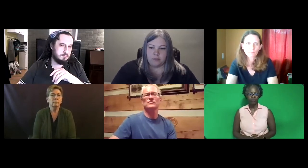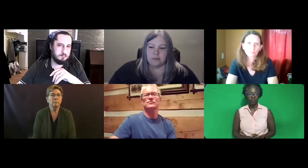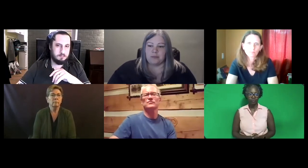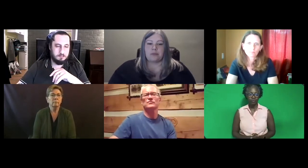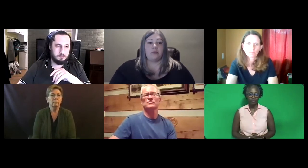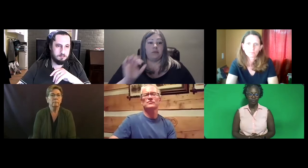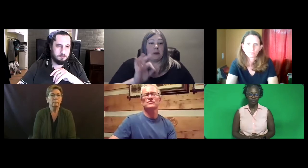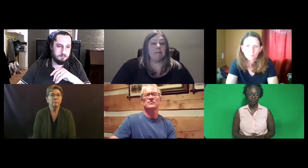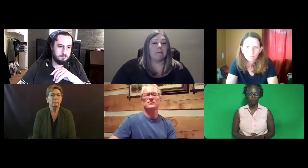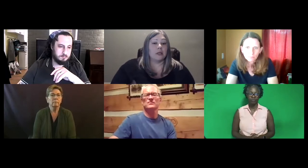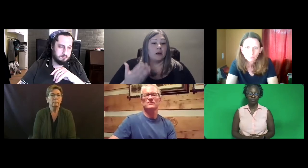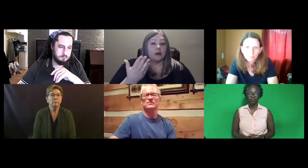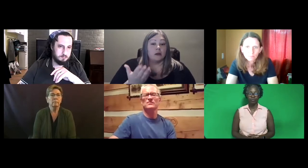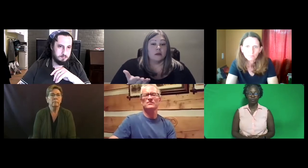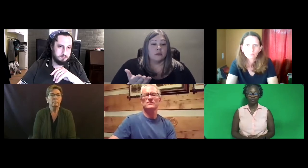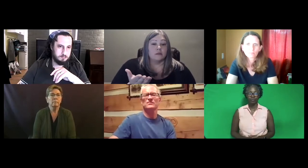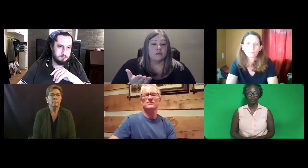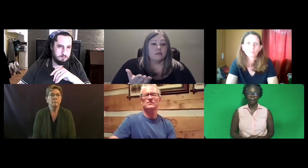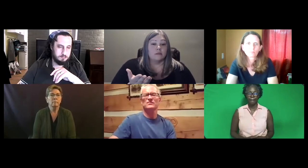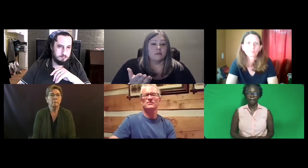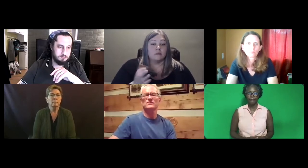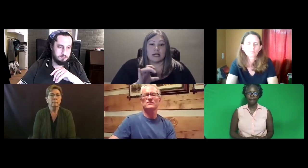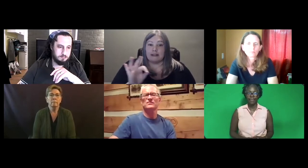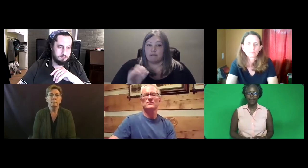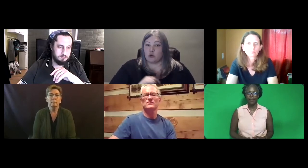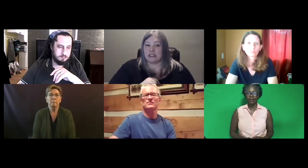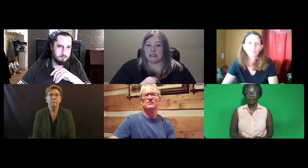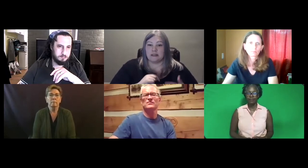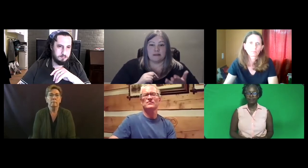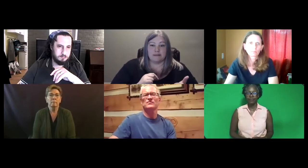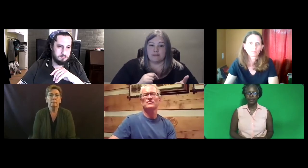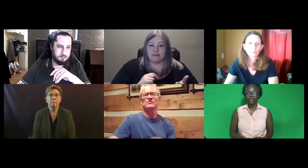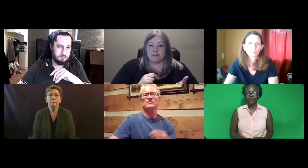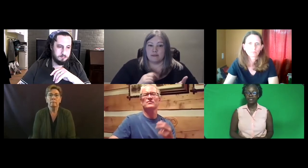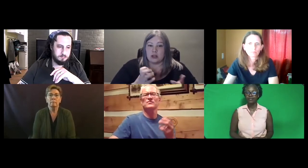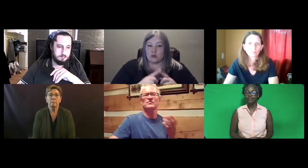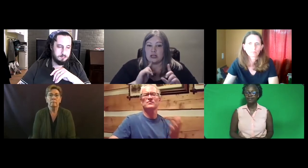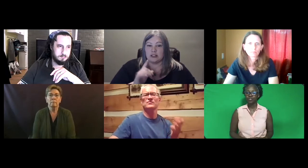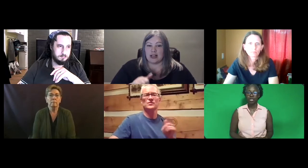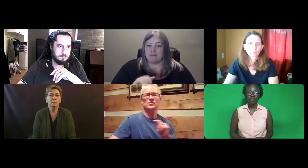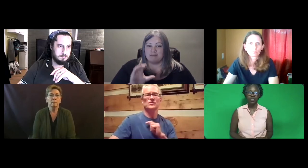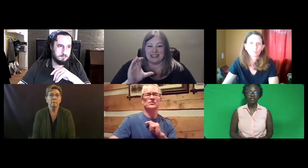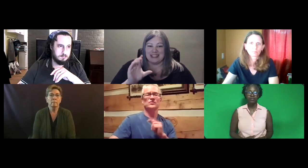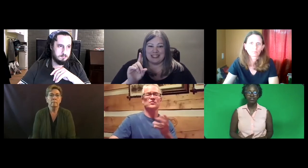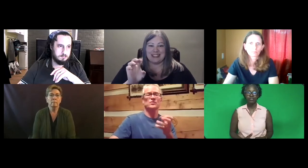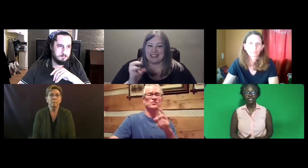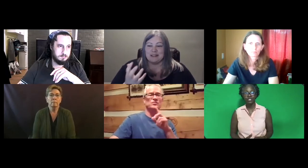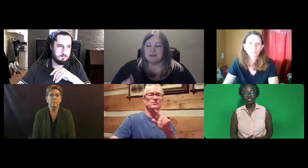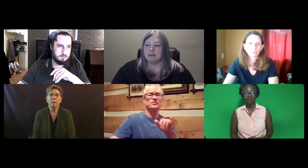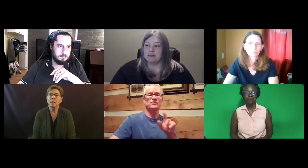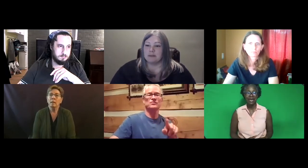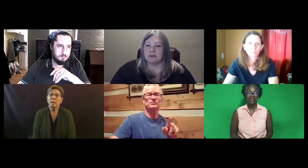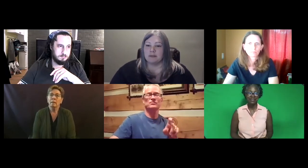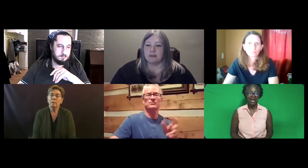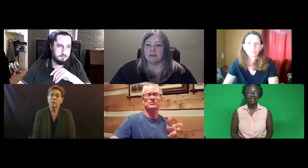Cliff, Jon, Trish someone want to answer that?